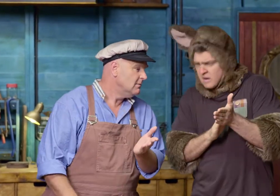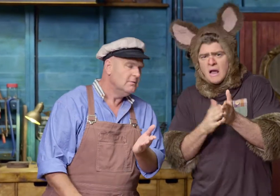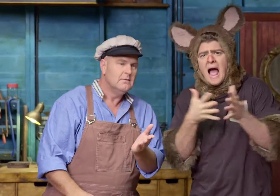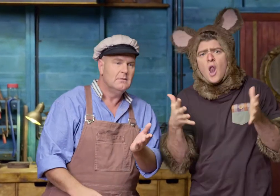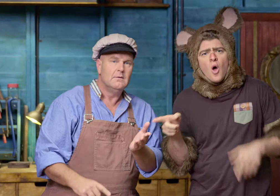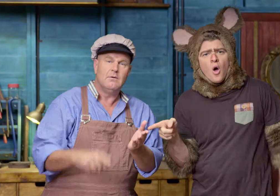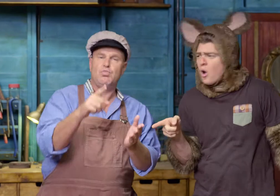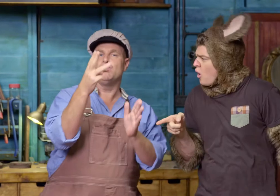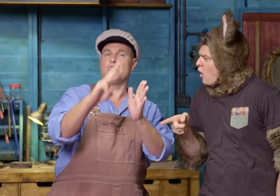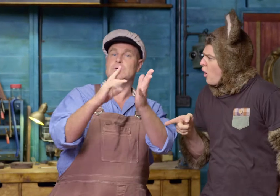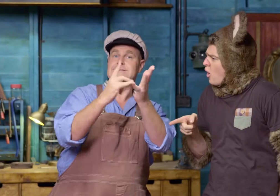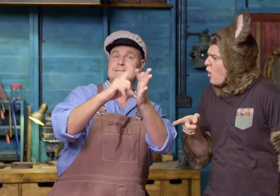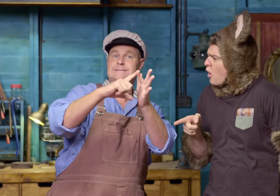How long is that? 30 seconds.